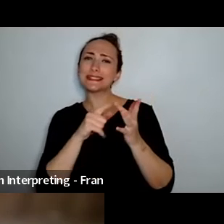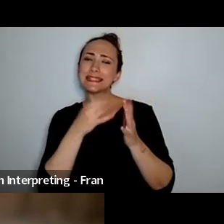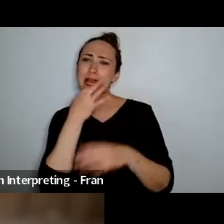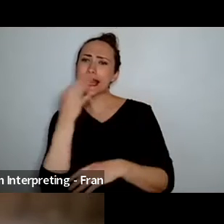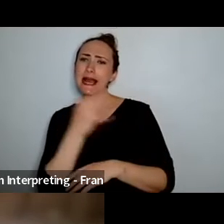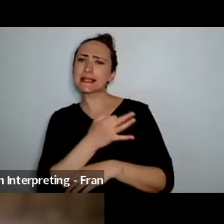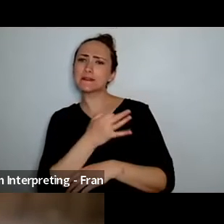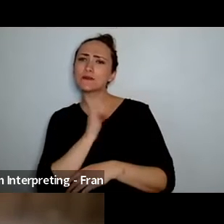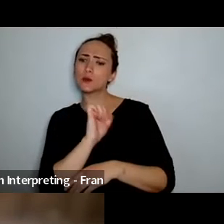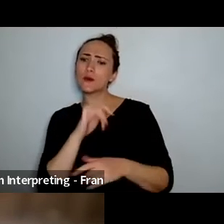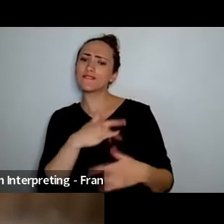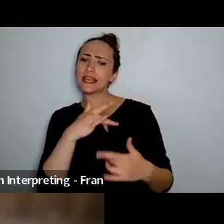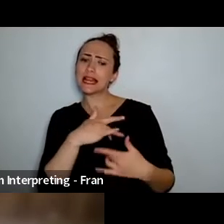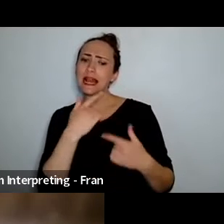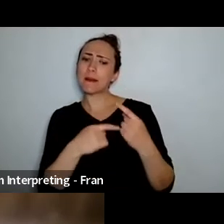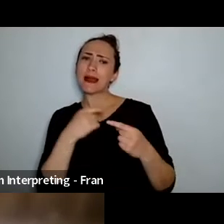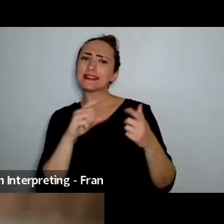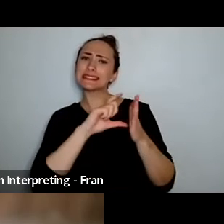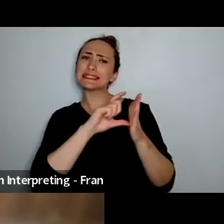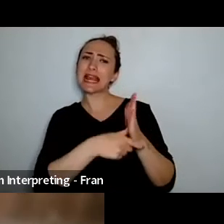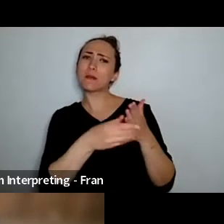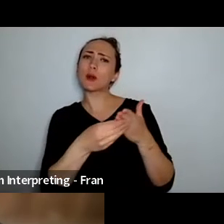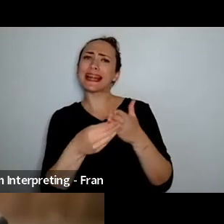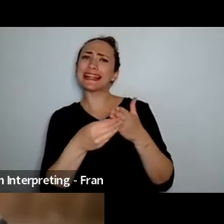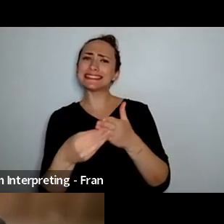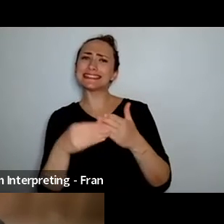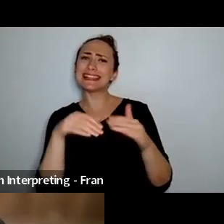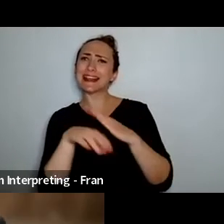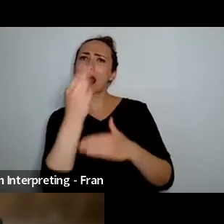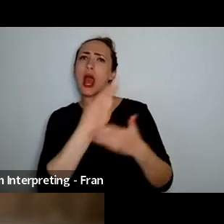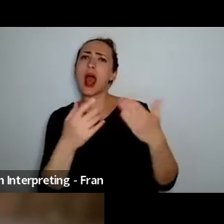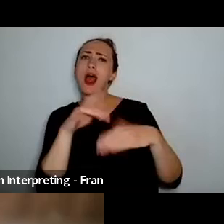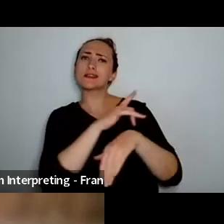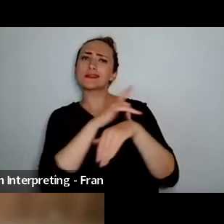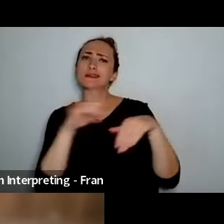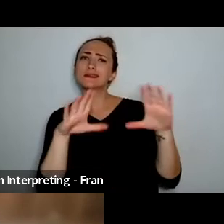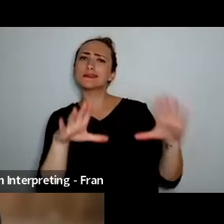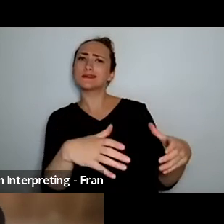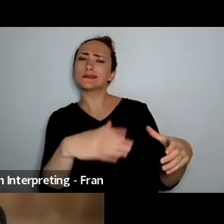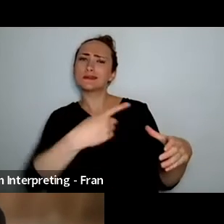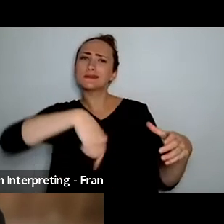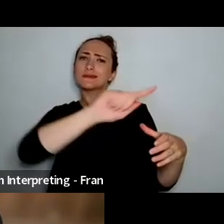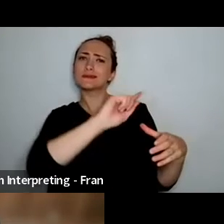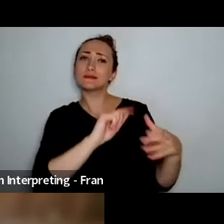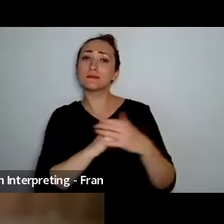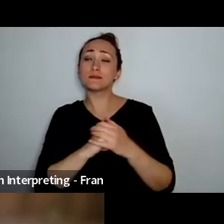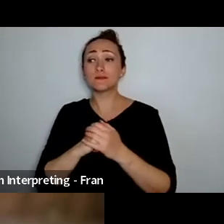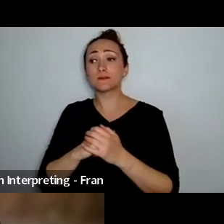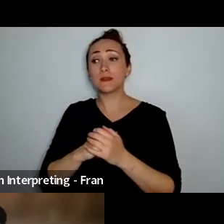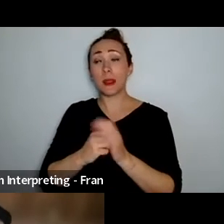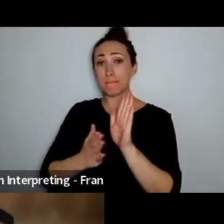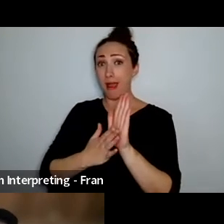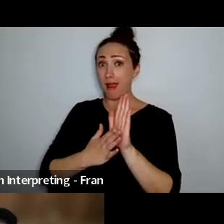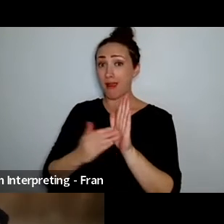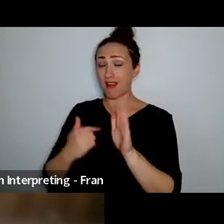mmm, I think it's extremely important and needed uh from you know as I said this this October